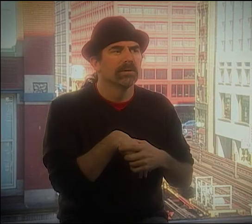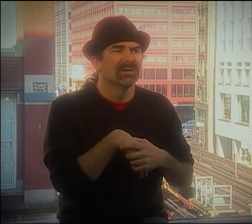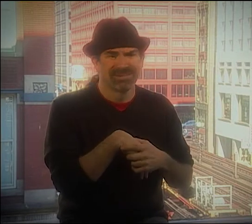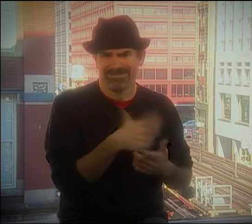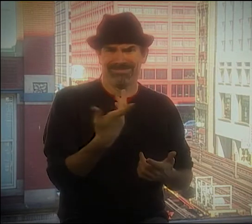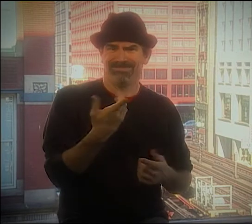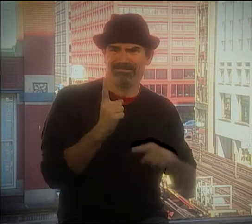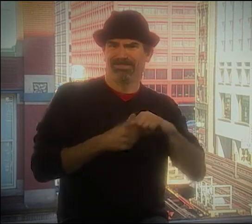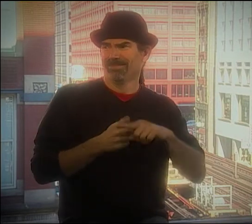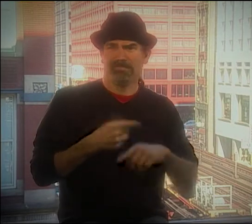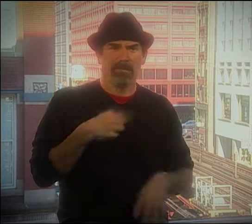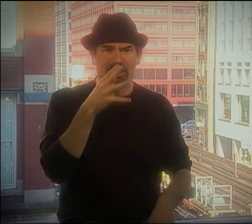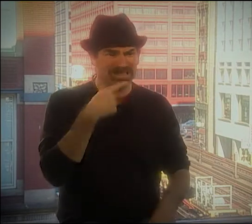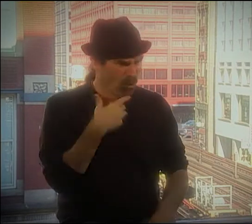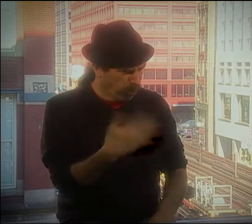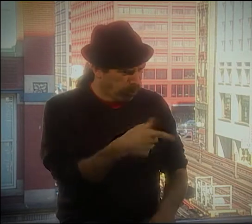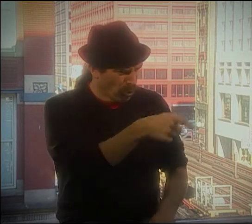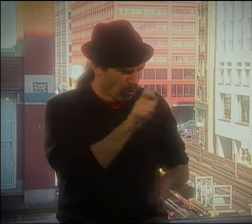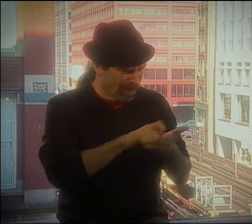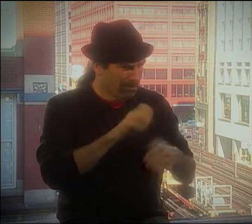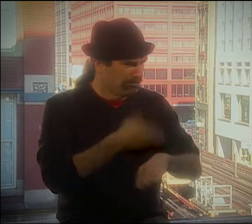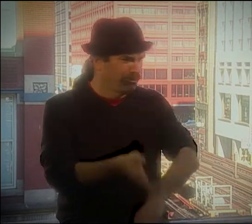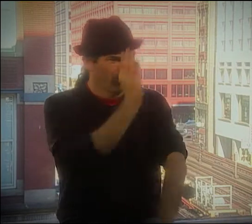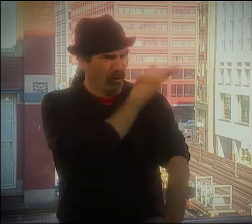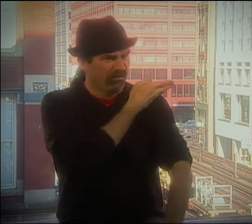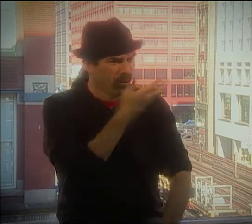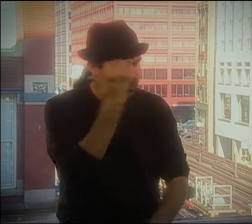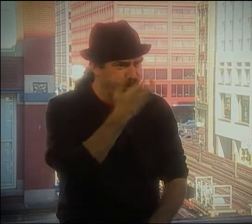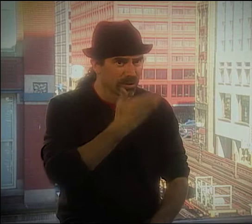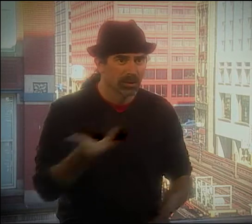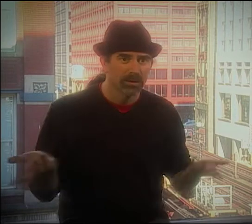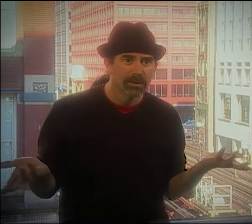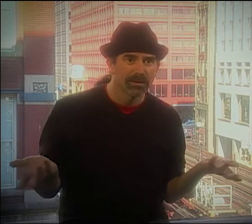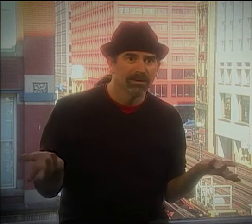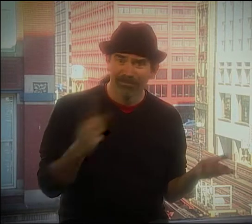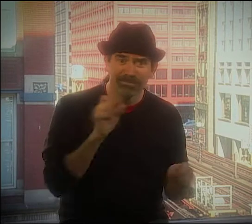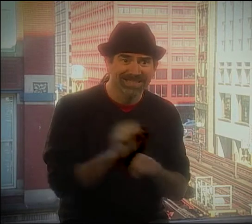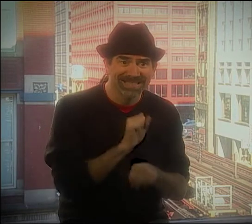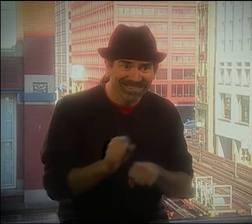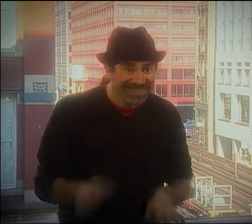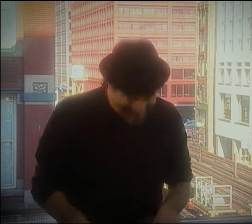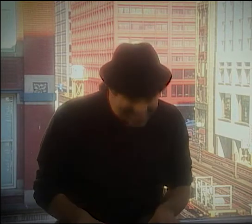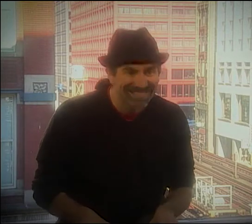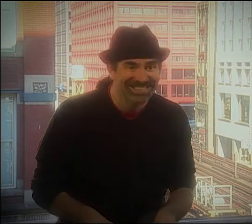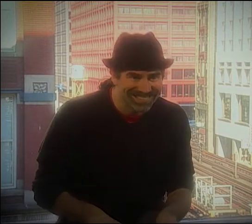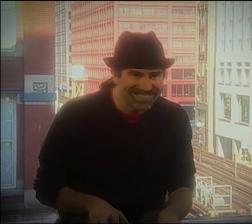OR THEY'D GO, "WELL, THERE'S A NEW SIGN." PLUS MY MOM SAYS, "WOW, YOUR WRITING HAS IMPROVED SO MUCH."